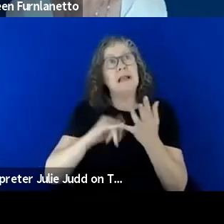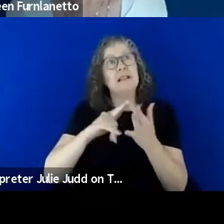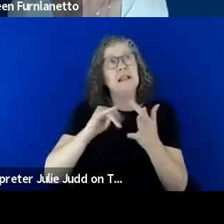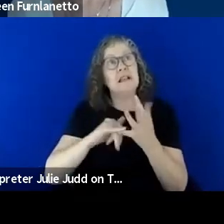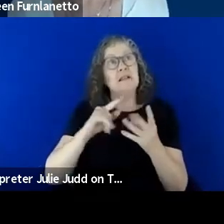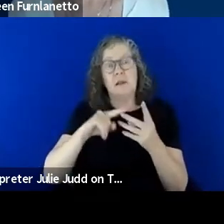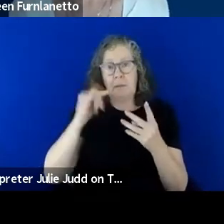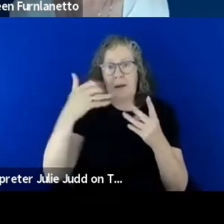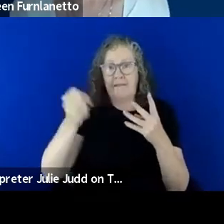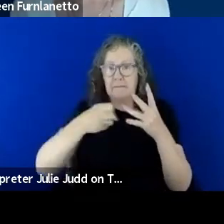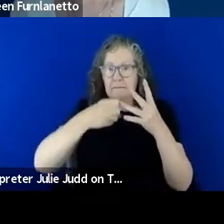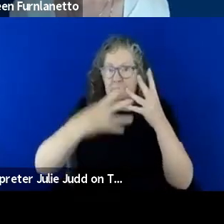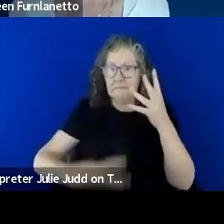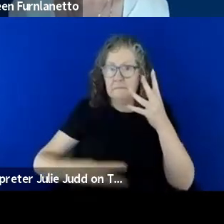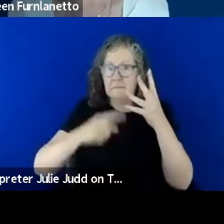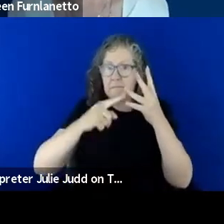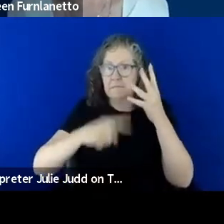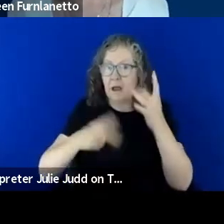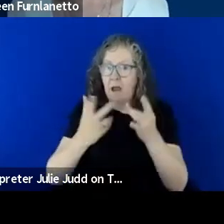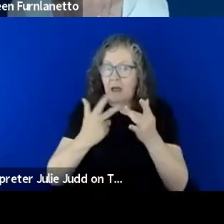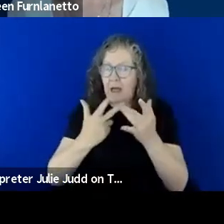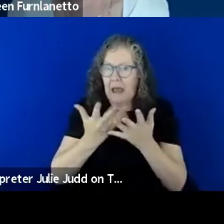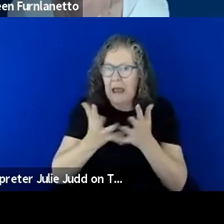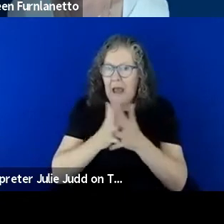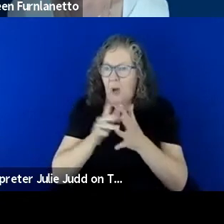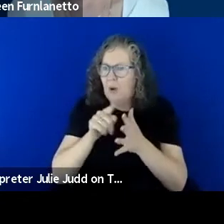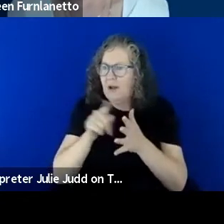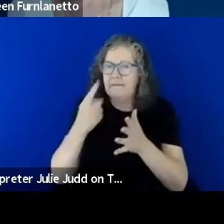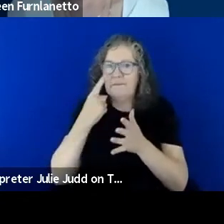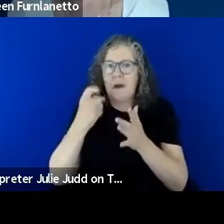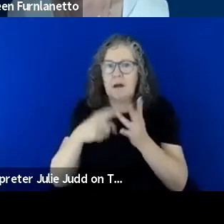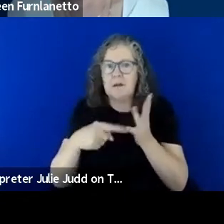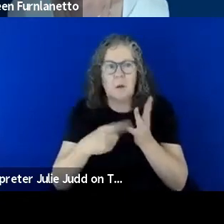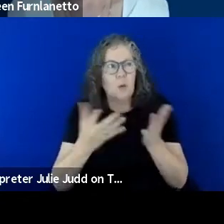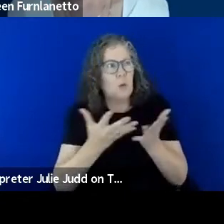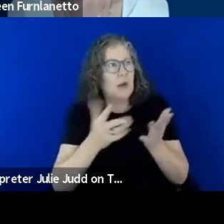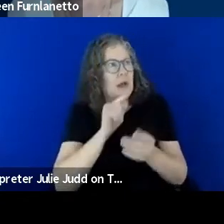of other ones there so how do you find out where these services are would be good too